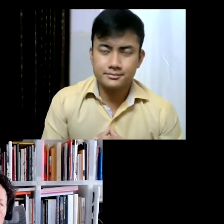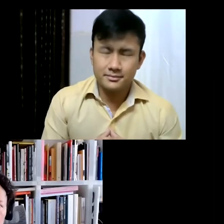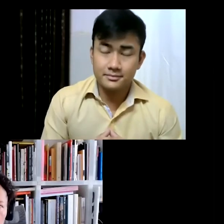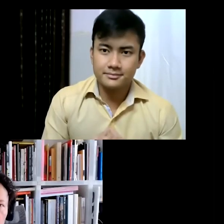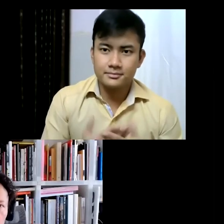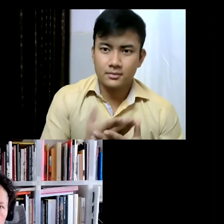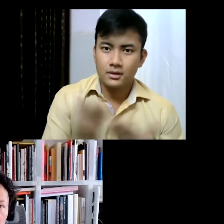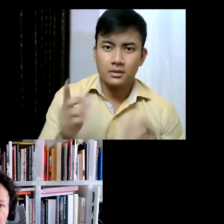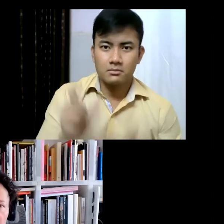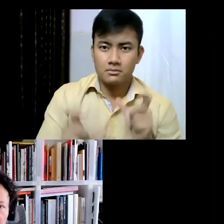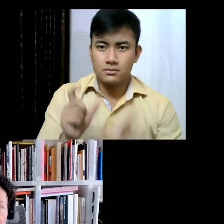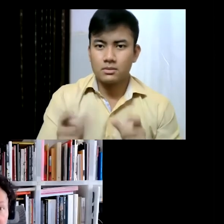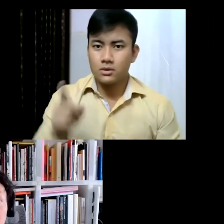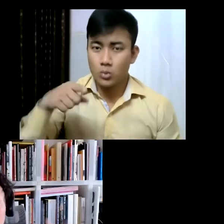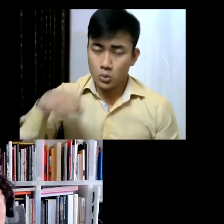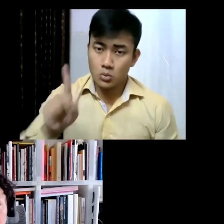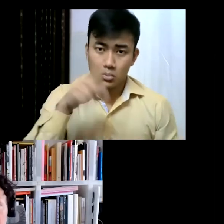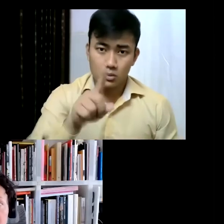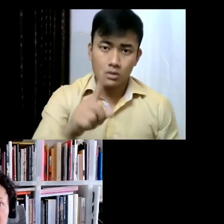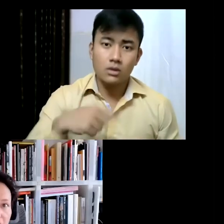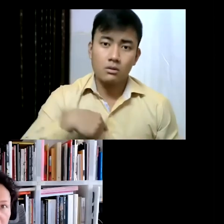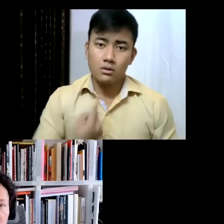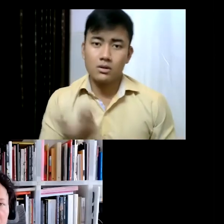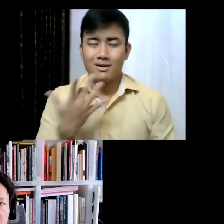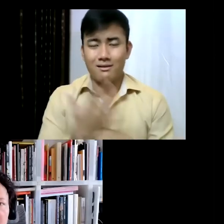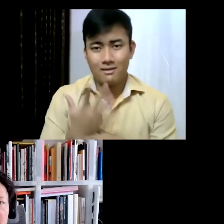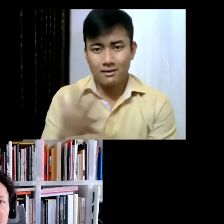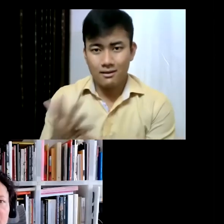contribution to the Venice Biennale... it's still part of the Venice Biennale- an official event,